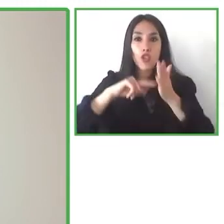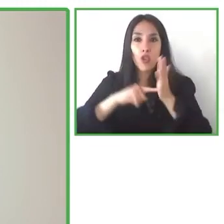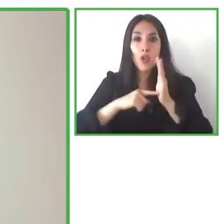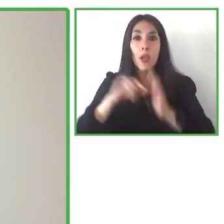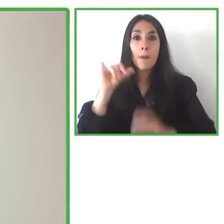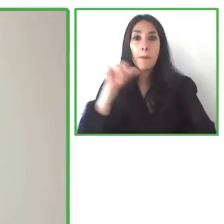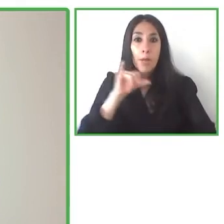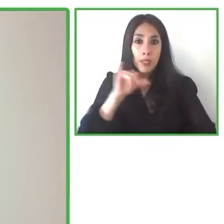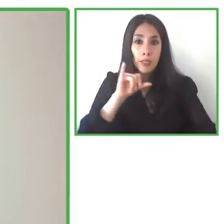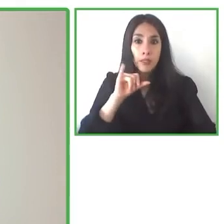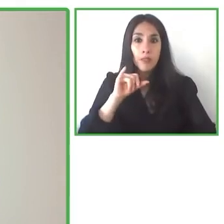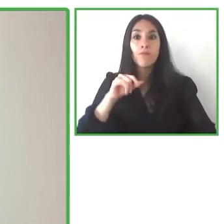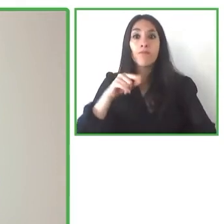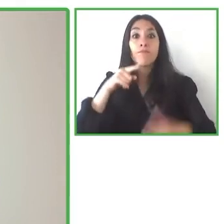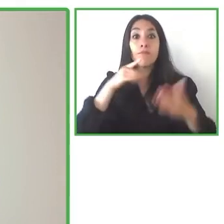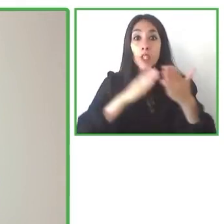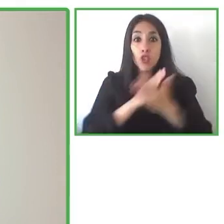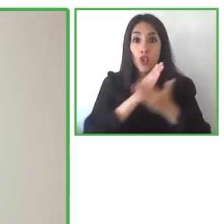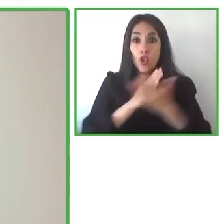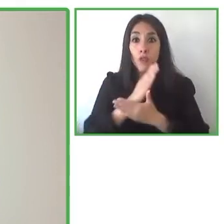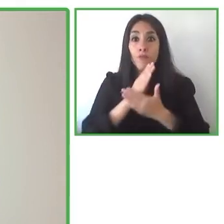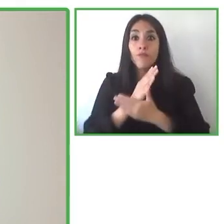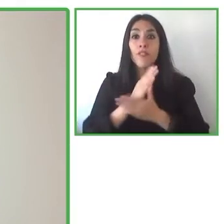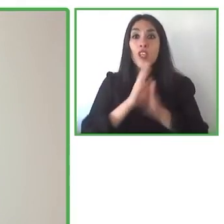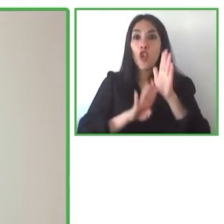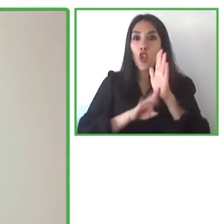in the United States, Latinamerica and in Europe.